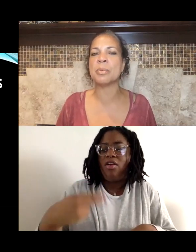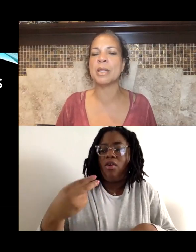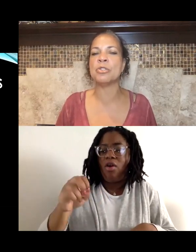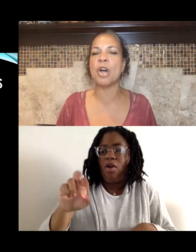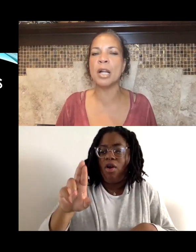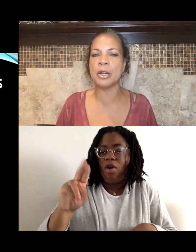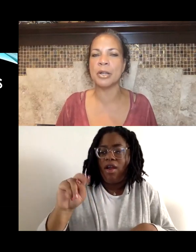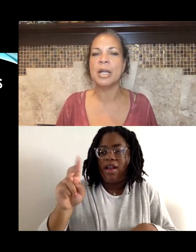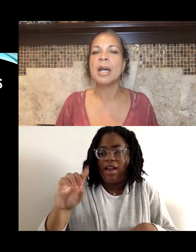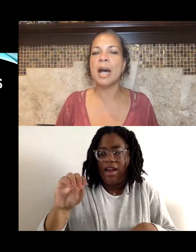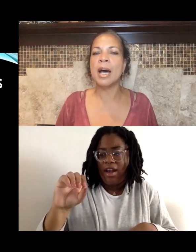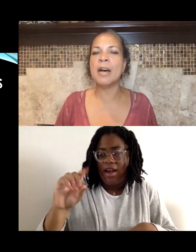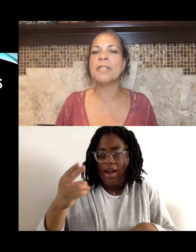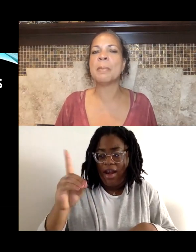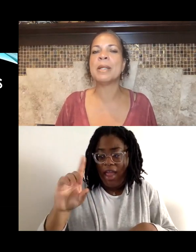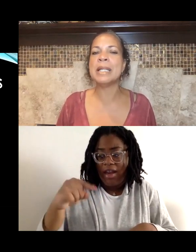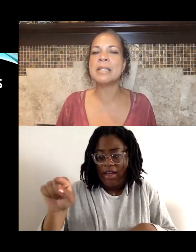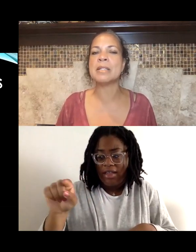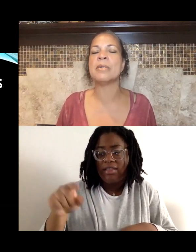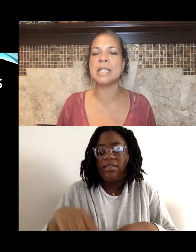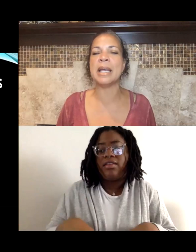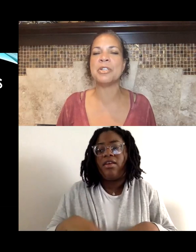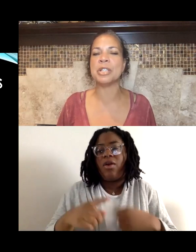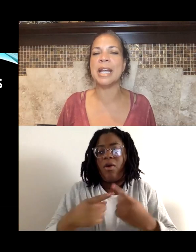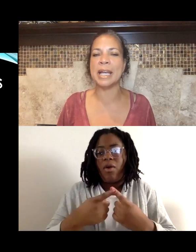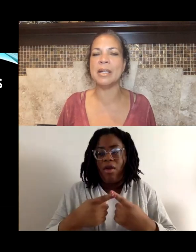when the daughter of the Police Association head,